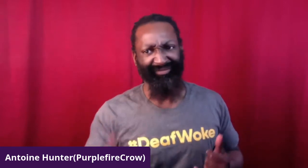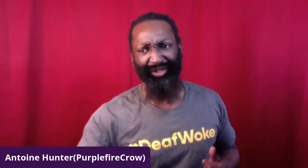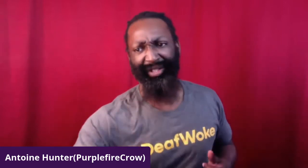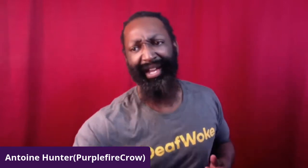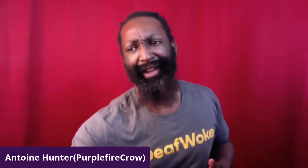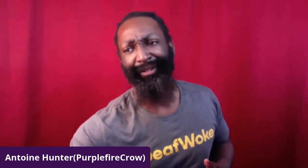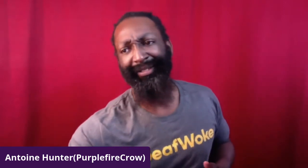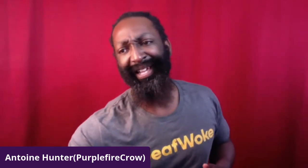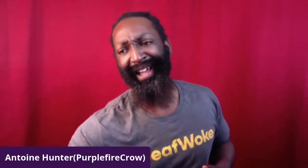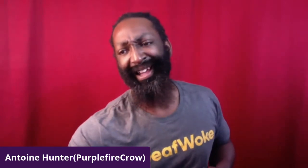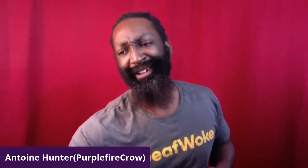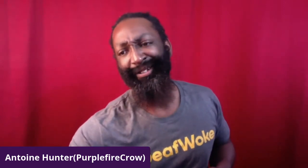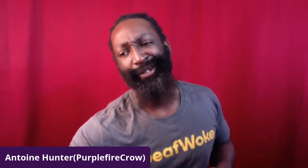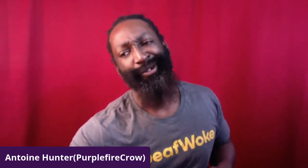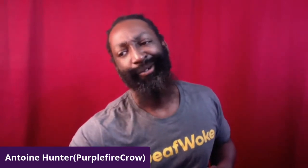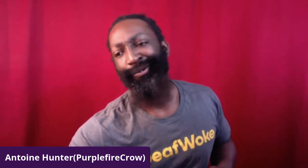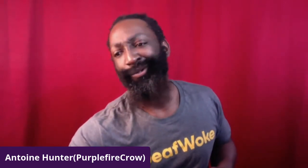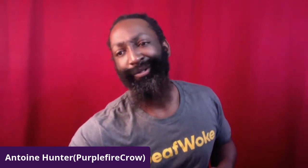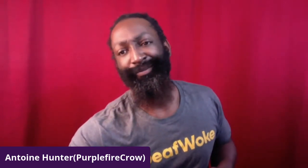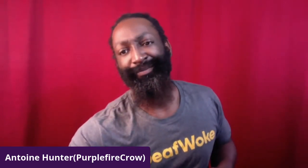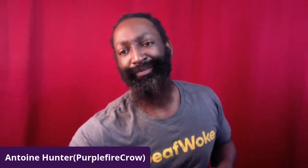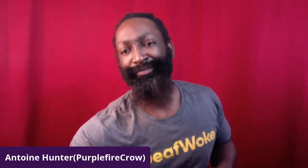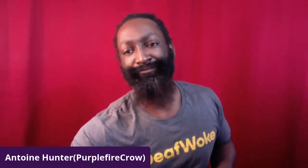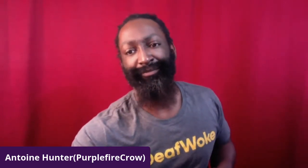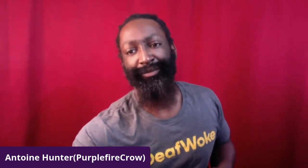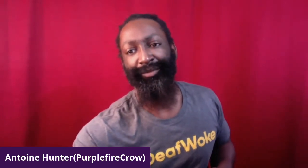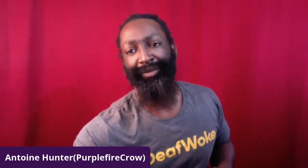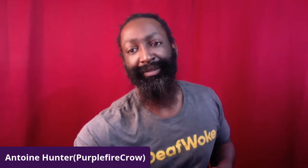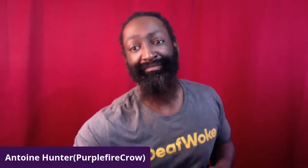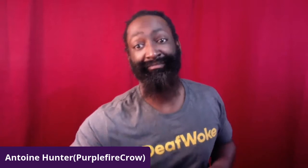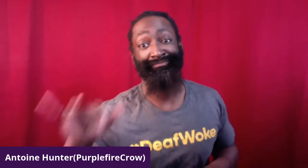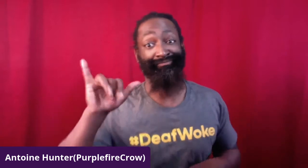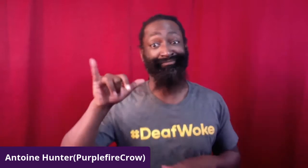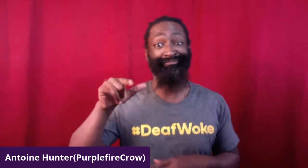All right, so just a brief introduction of who we are.